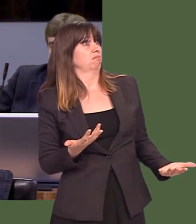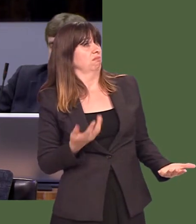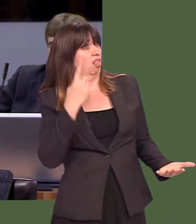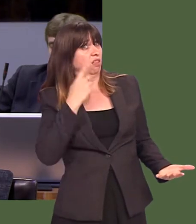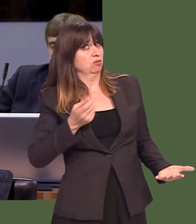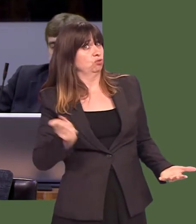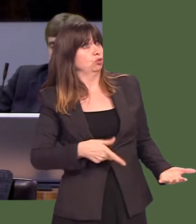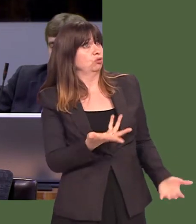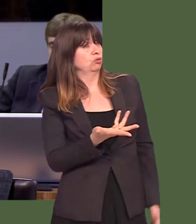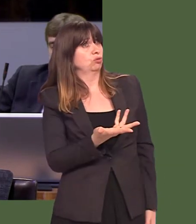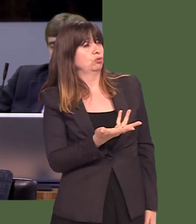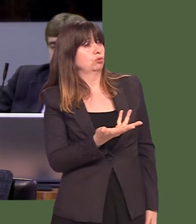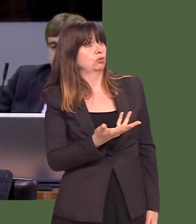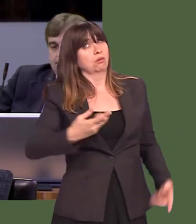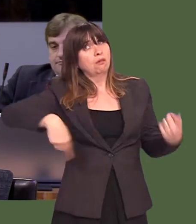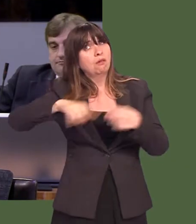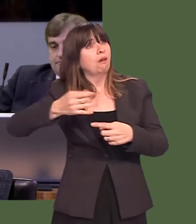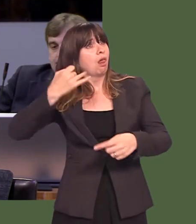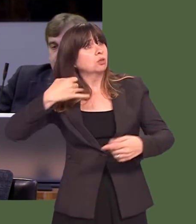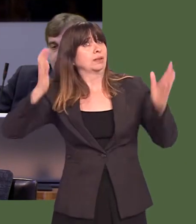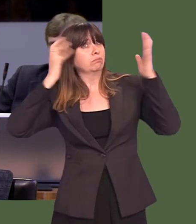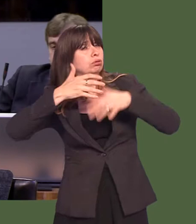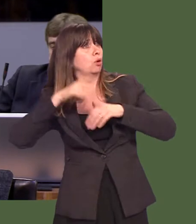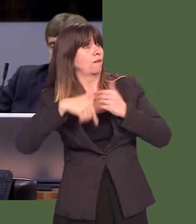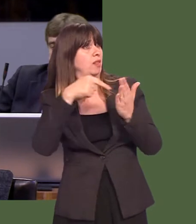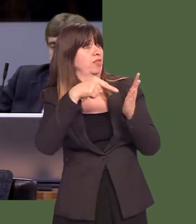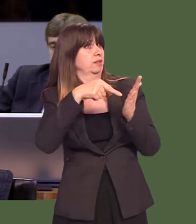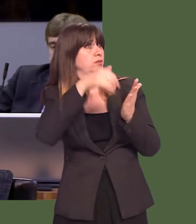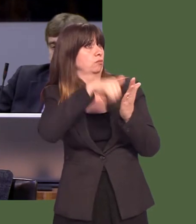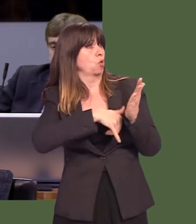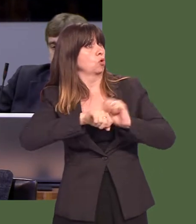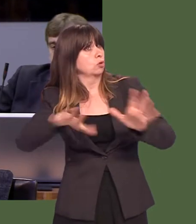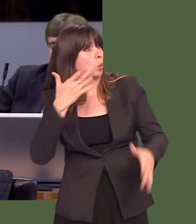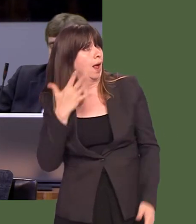I think thatís the very least that someone can expect given the concerns that were raised last week. Andrew R.T.